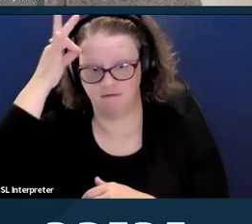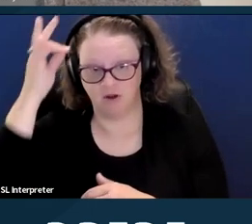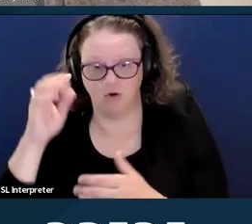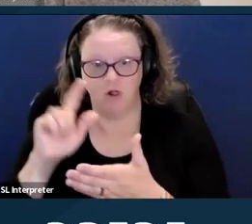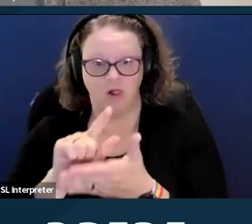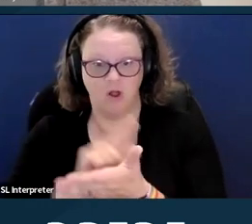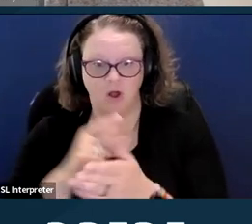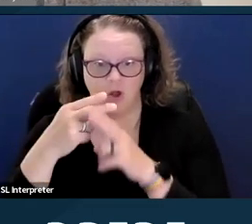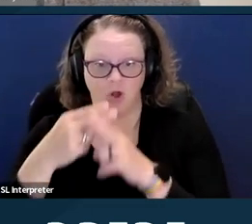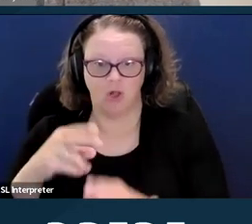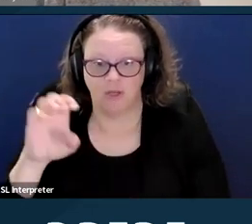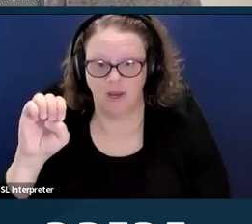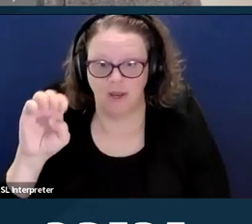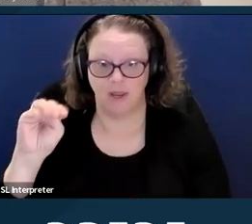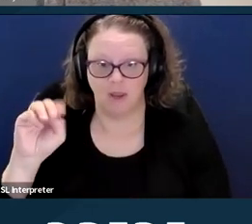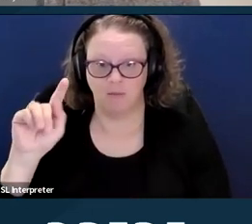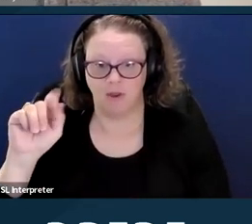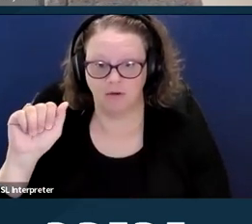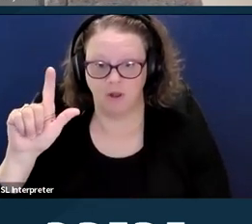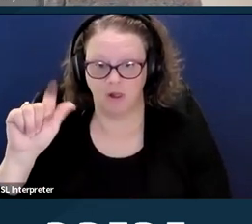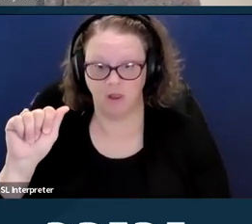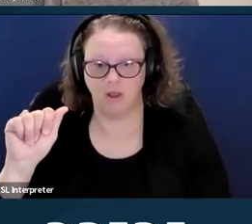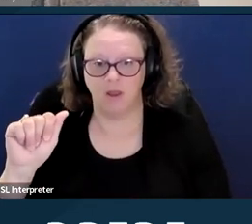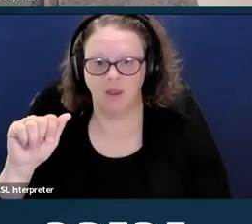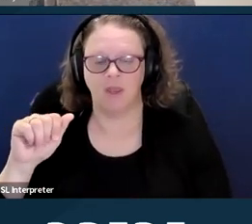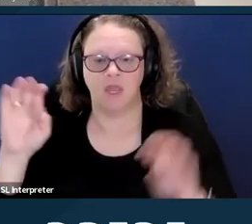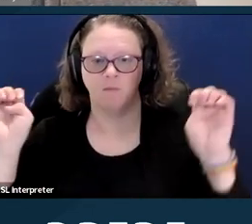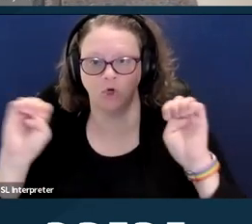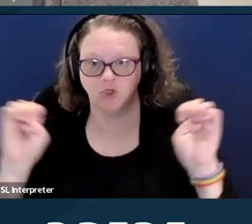or the Emergency Treatment and Labor Act preempts